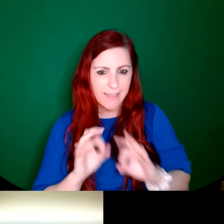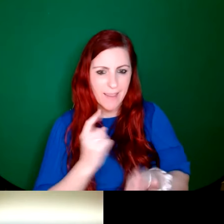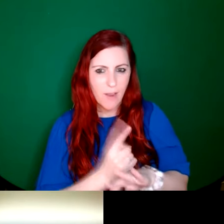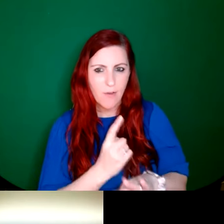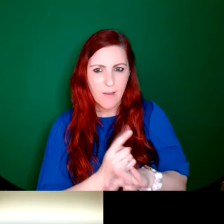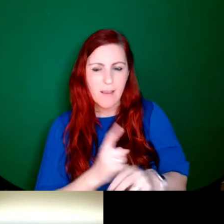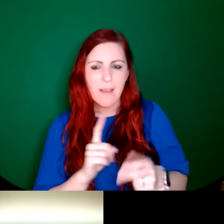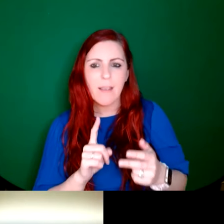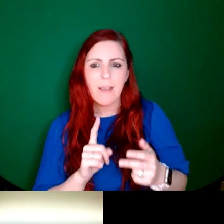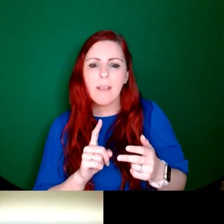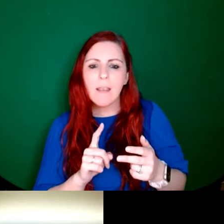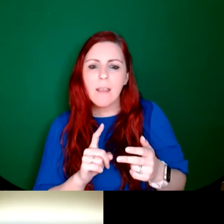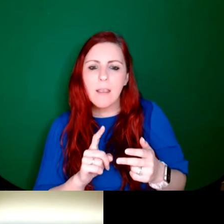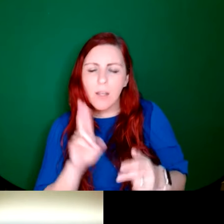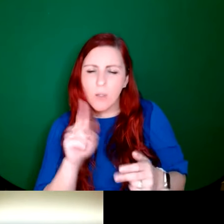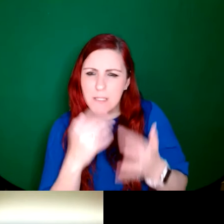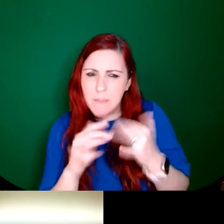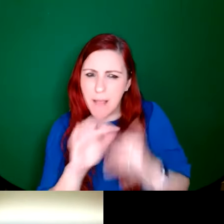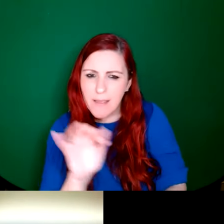Joanne Drum: Can you spell that for us?